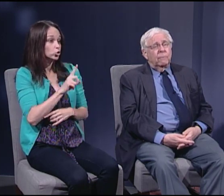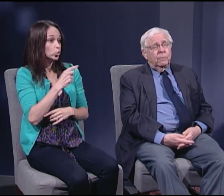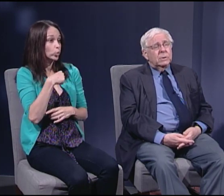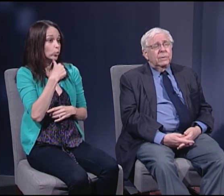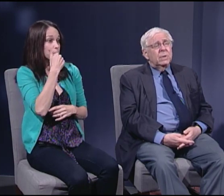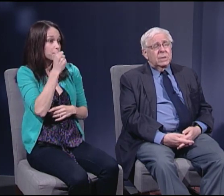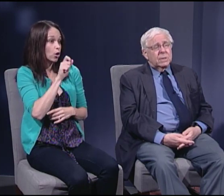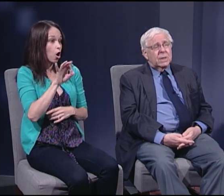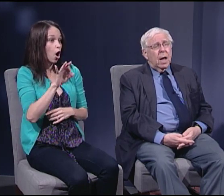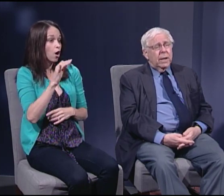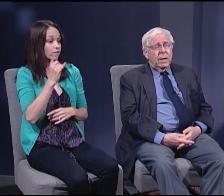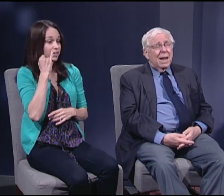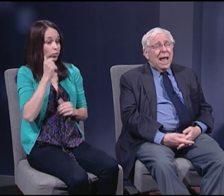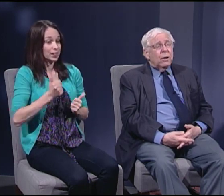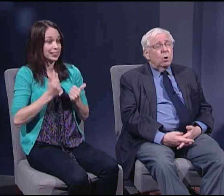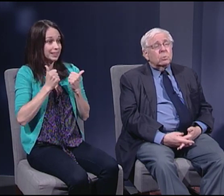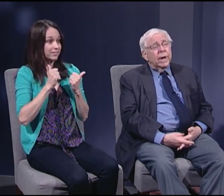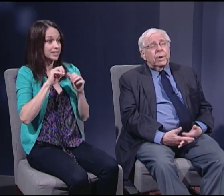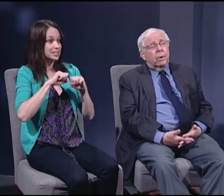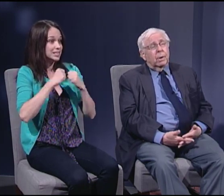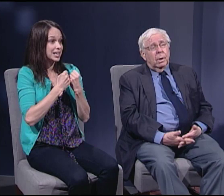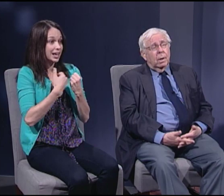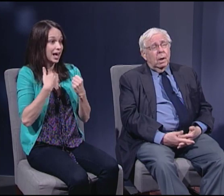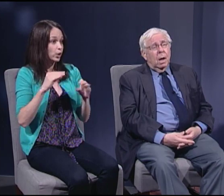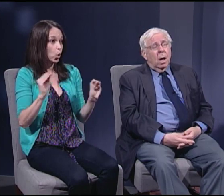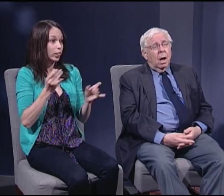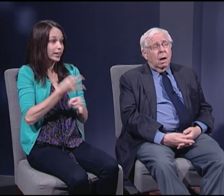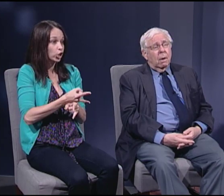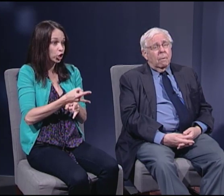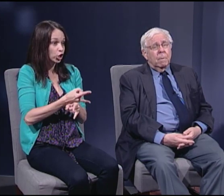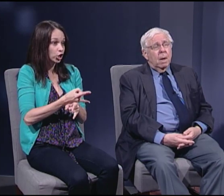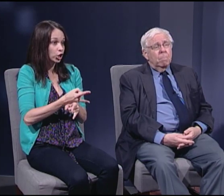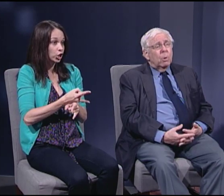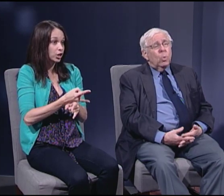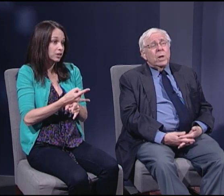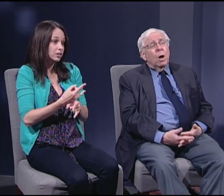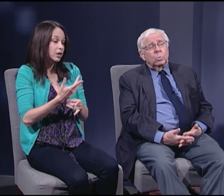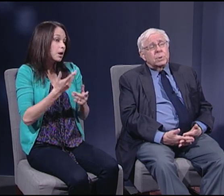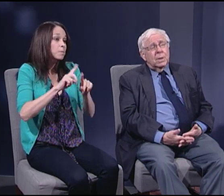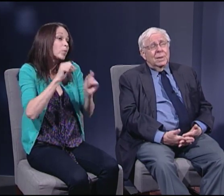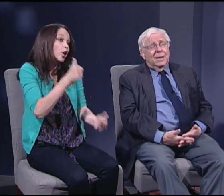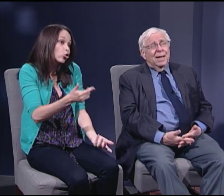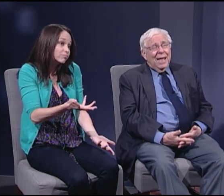if we live in a society that had no liquor, but we don't .